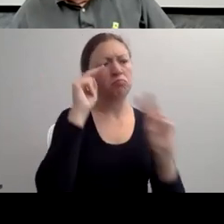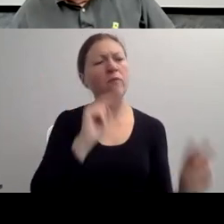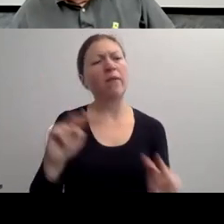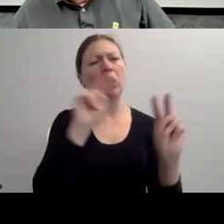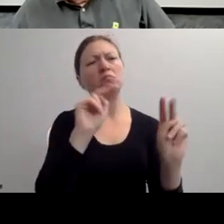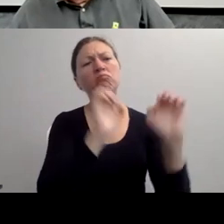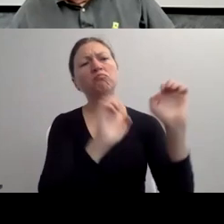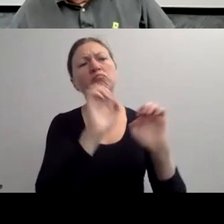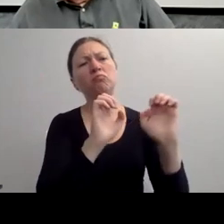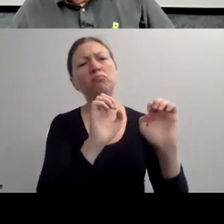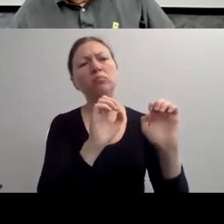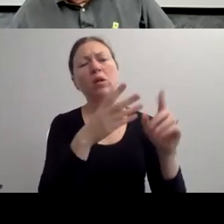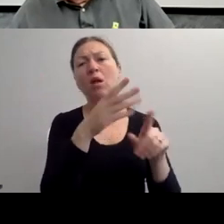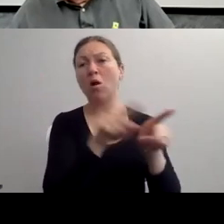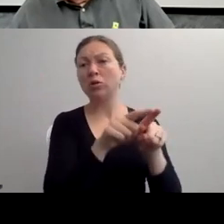AND COMMUNITY LIFE.